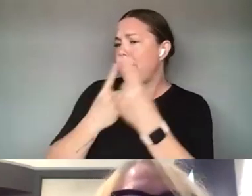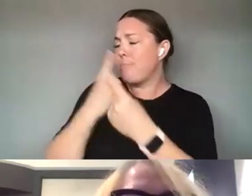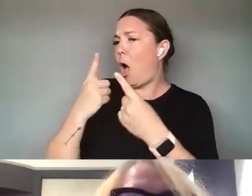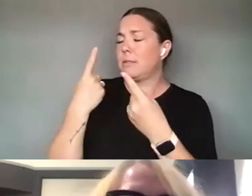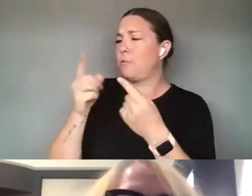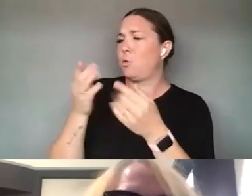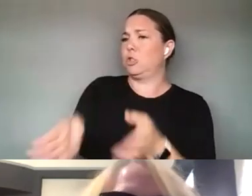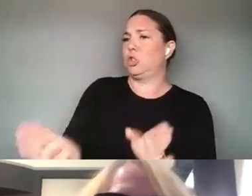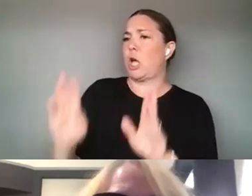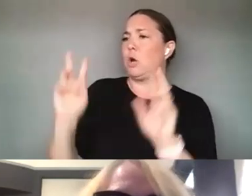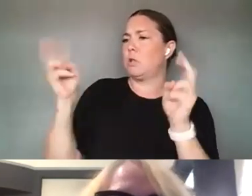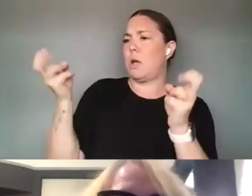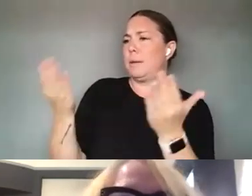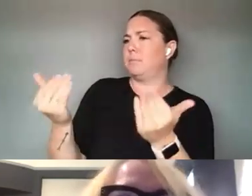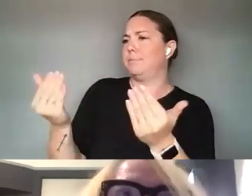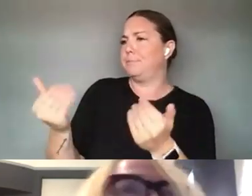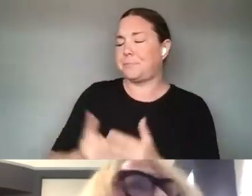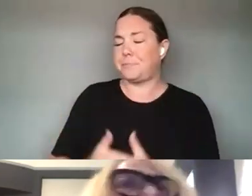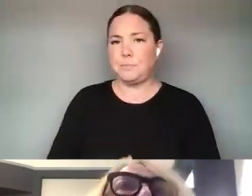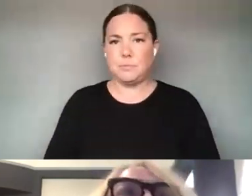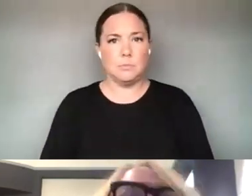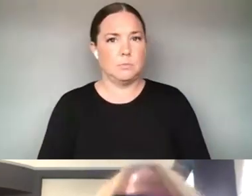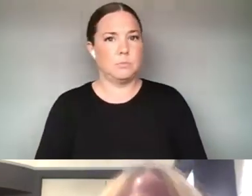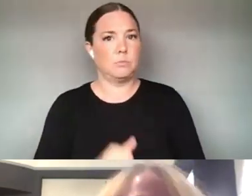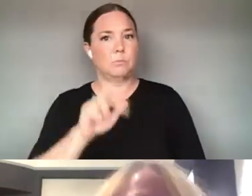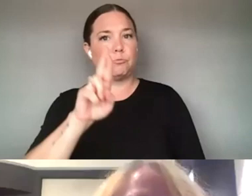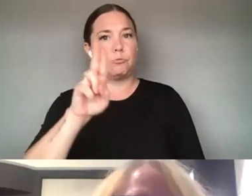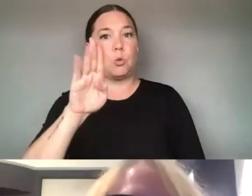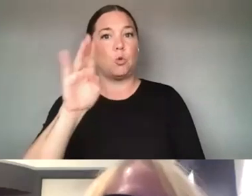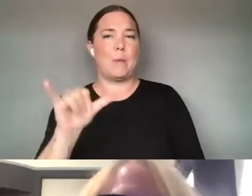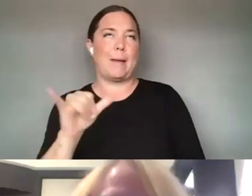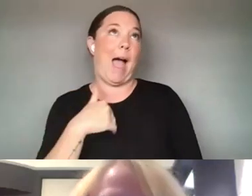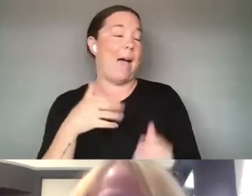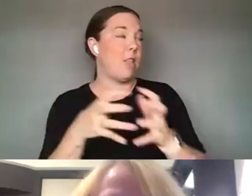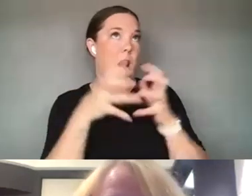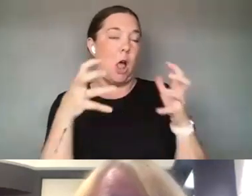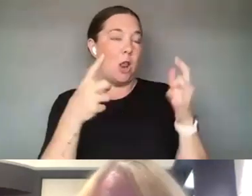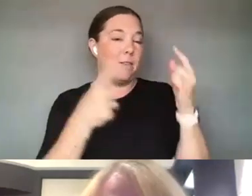YEAH. YOU KNOW I HAVE A LOT OF THOUGHTS. I'M GONNA ECHO I THINK SOME THINGS THAT HAVE, HAVE BEEN SAID